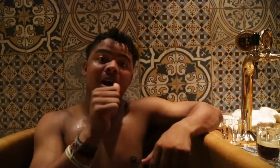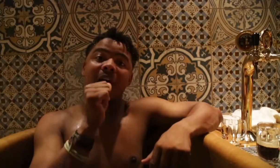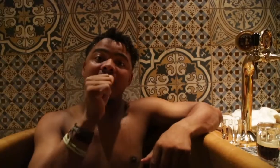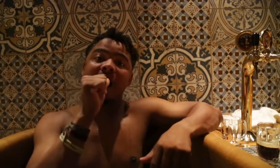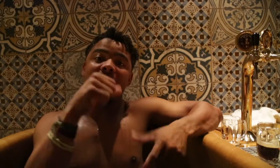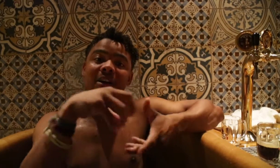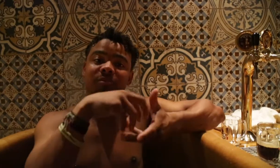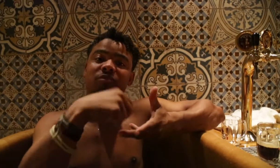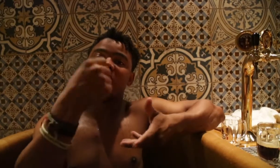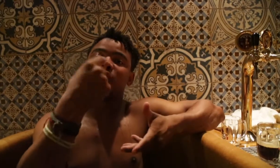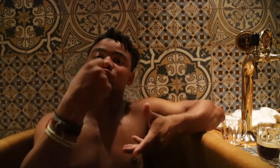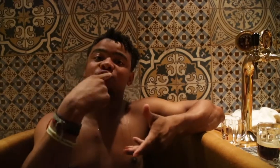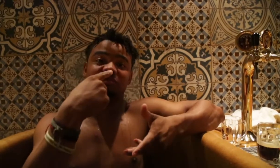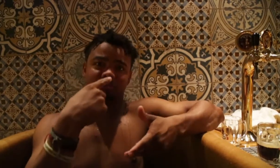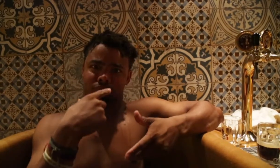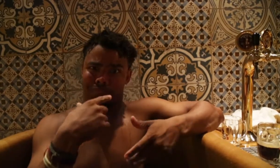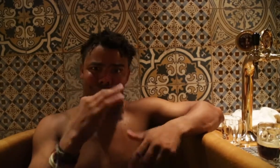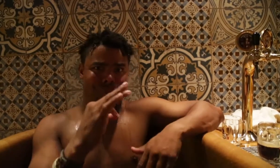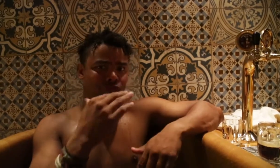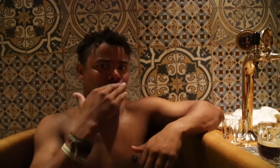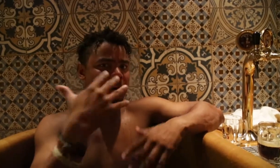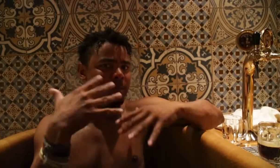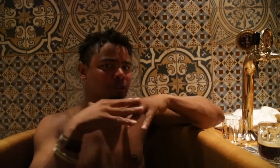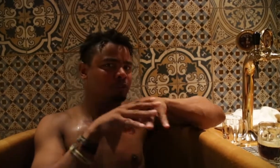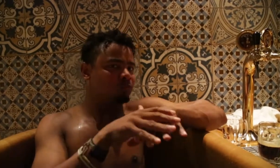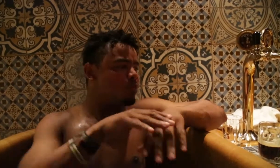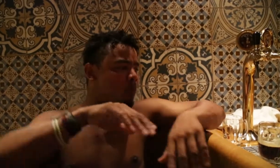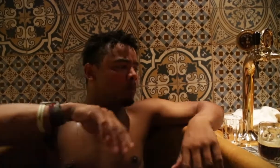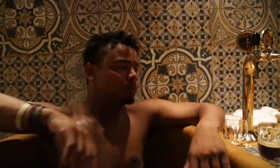Off the point, I just had some peanuts. What a great combination.